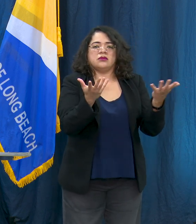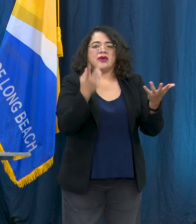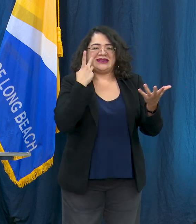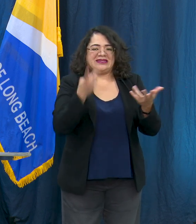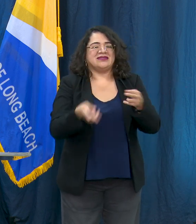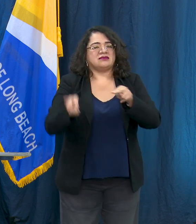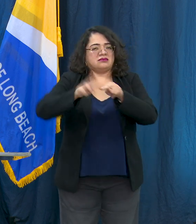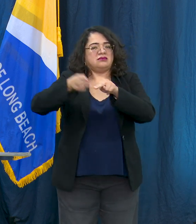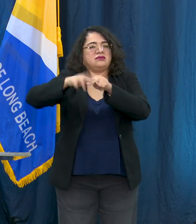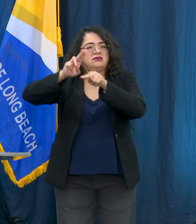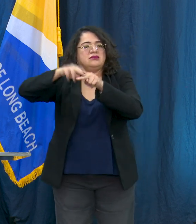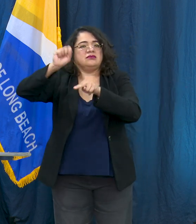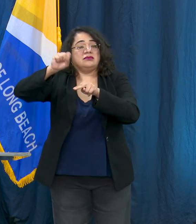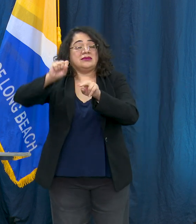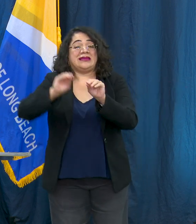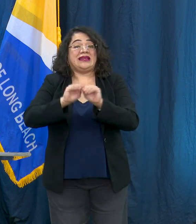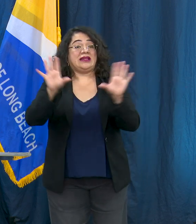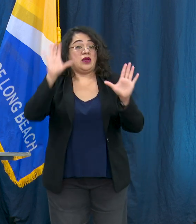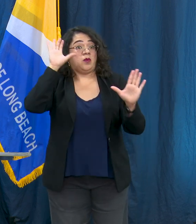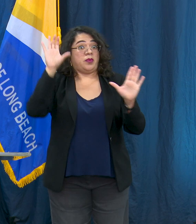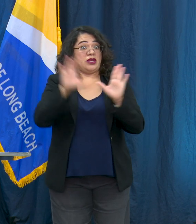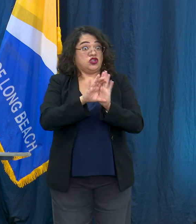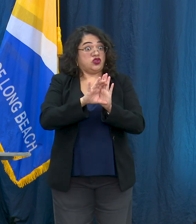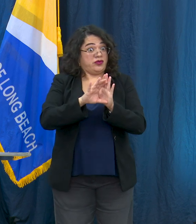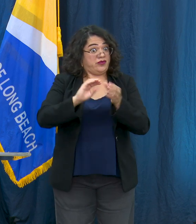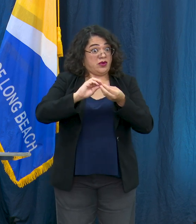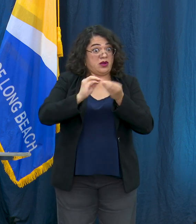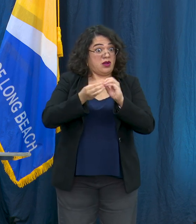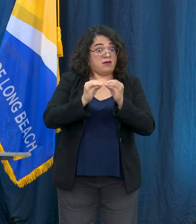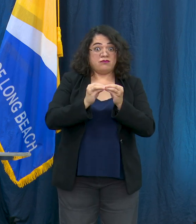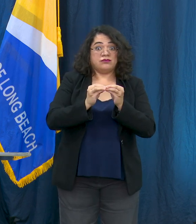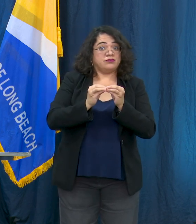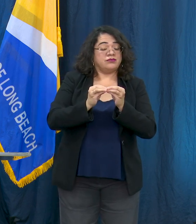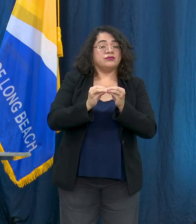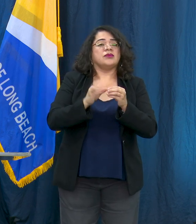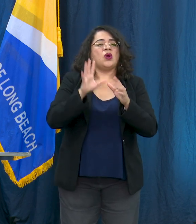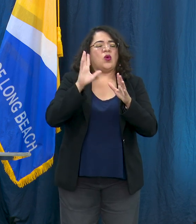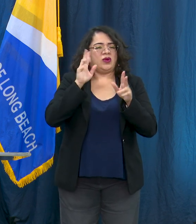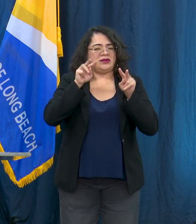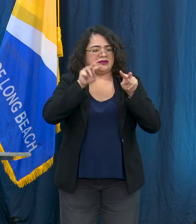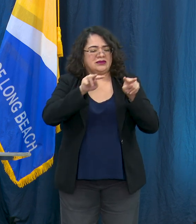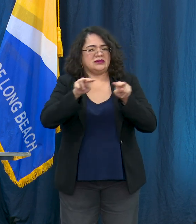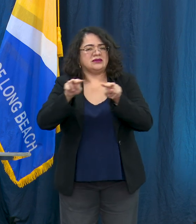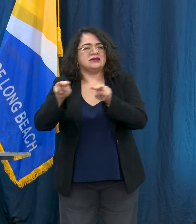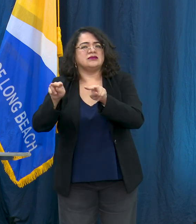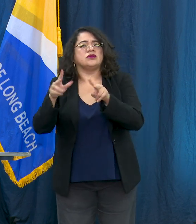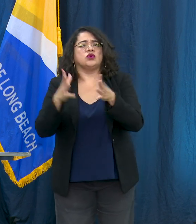don't have a clear picture of that right now but we'll certainly be looking at it in the future. We are committed to supporting people as much